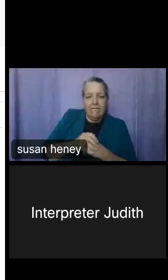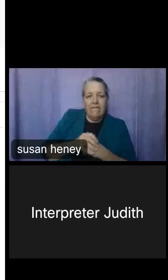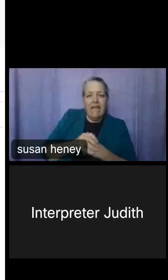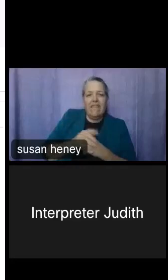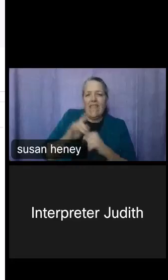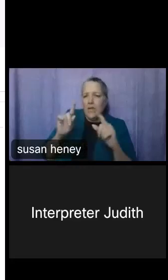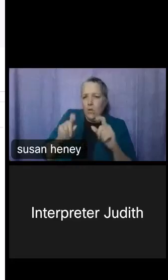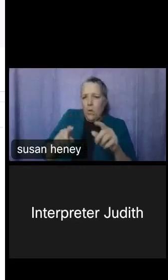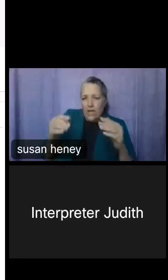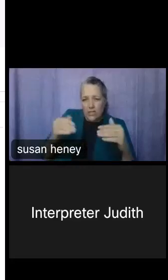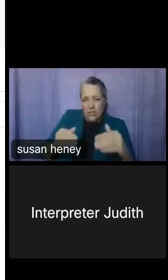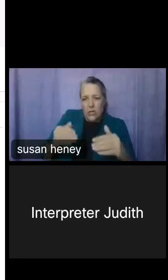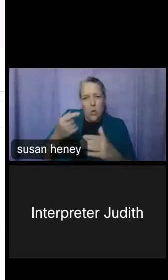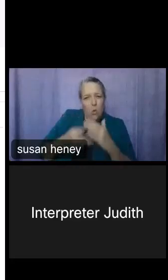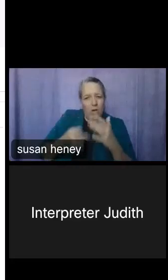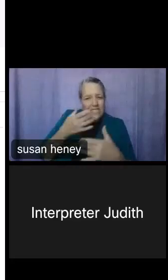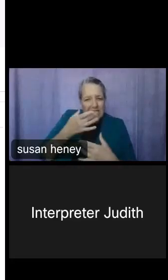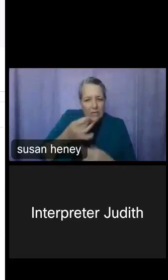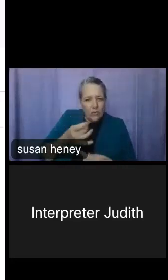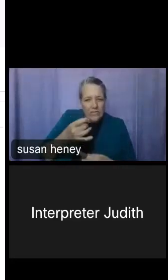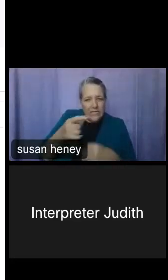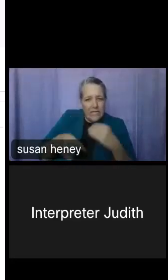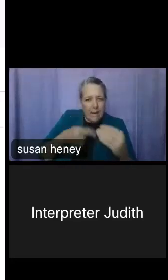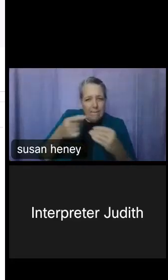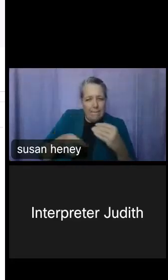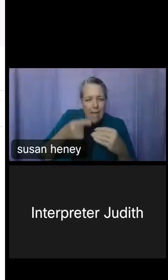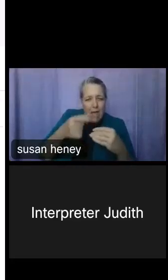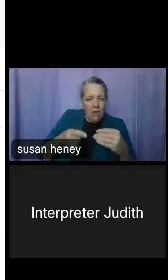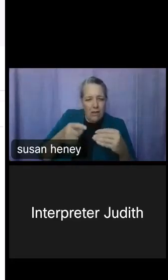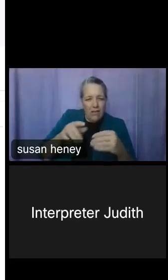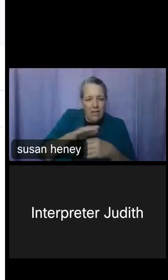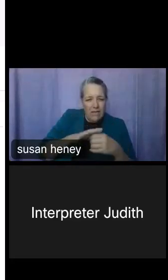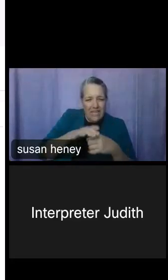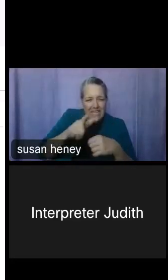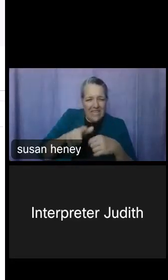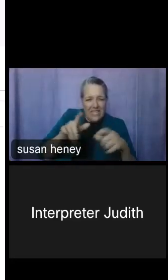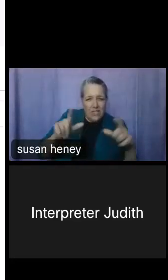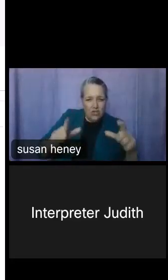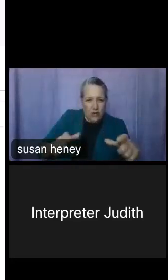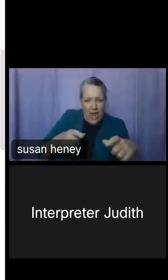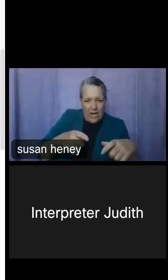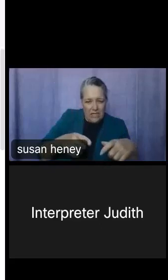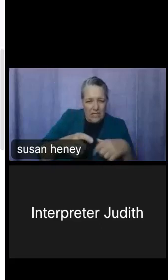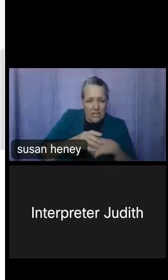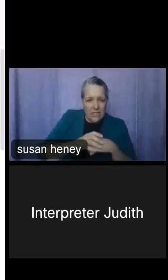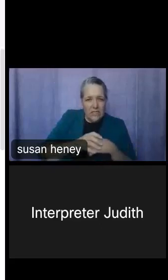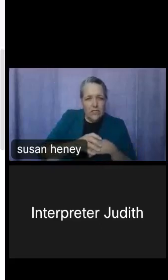about the residents in this census tract? And so I'm going to click on my View Profile,